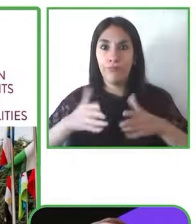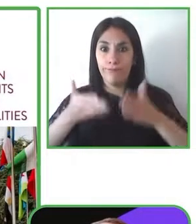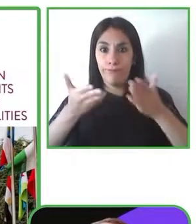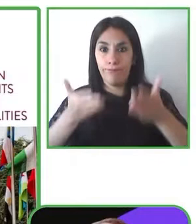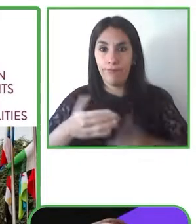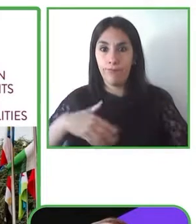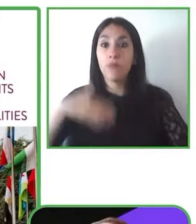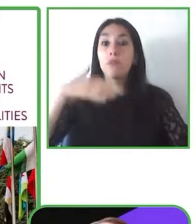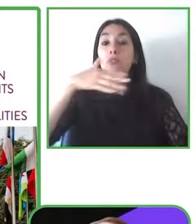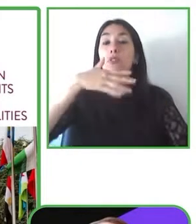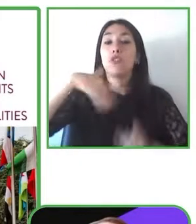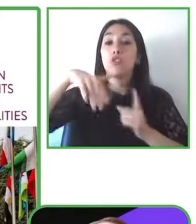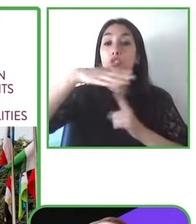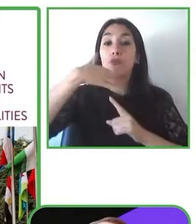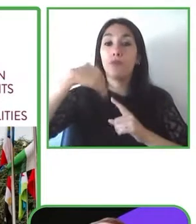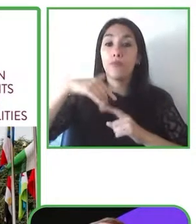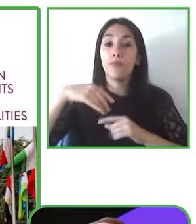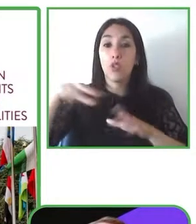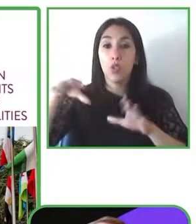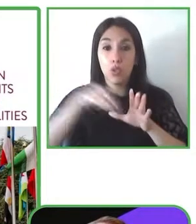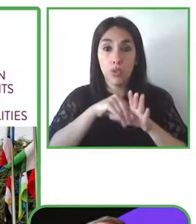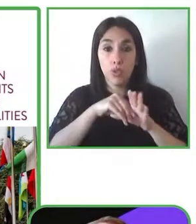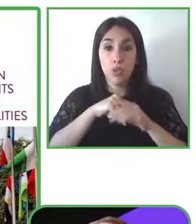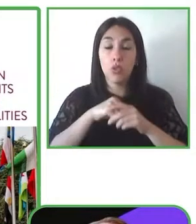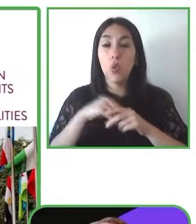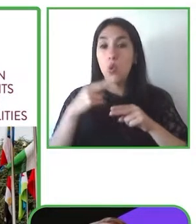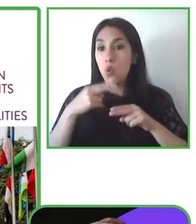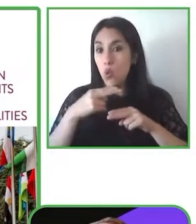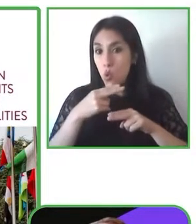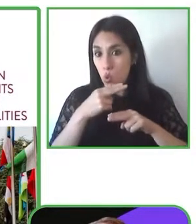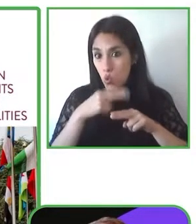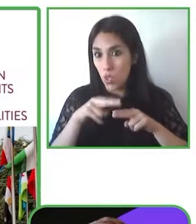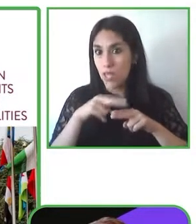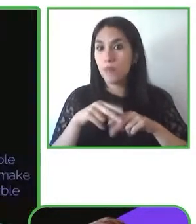capabilities including but not limited to users of assistive technologies.